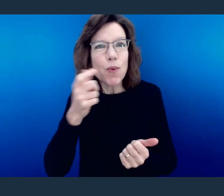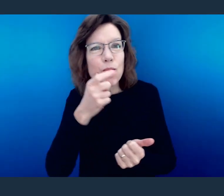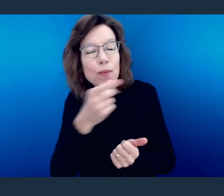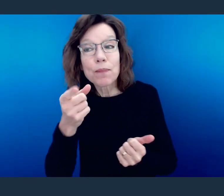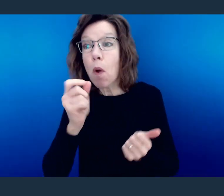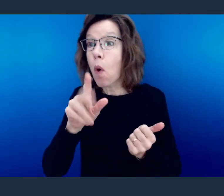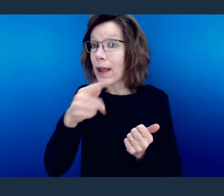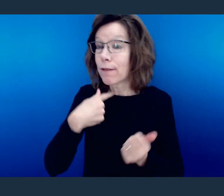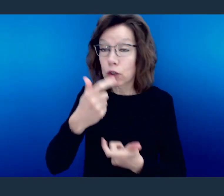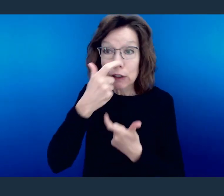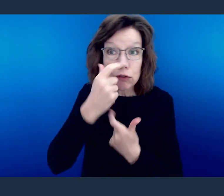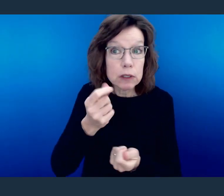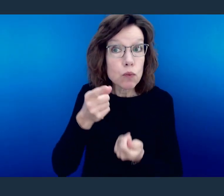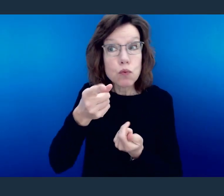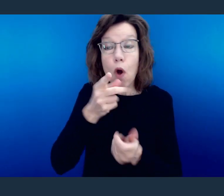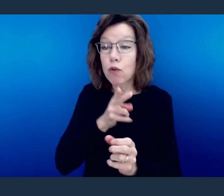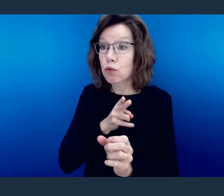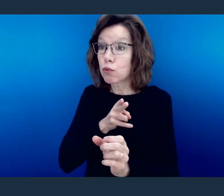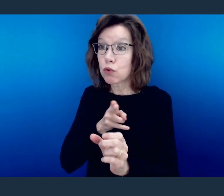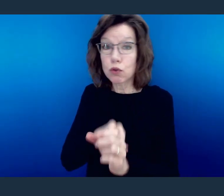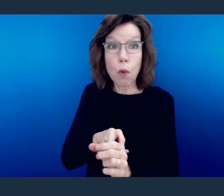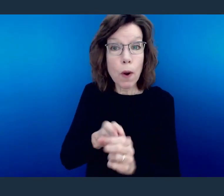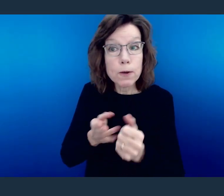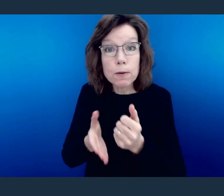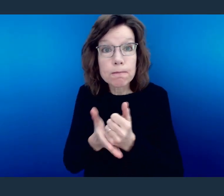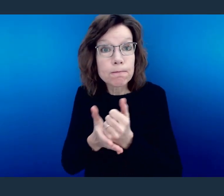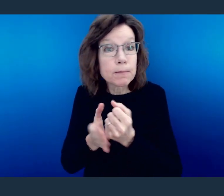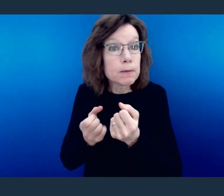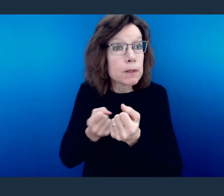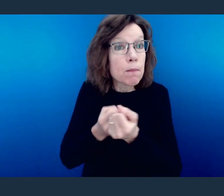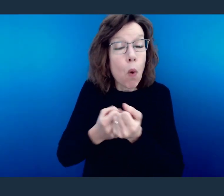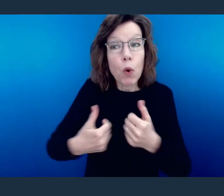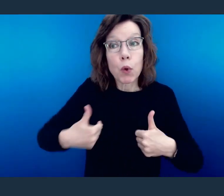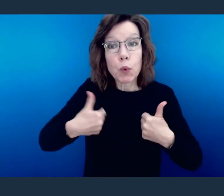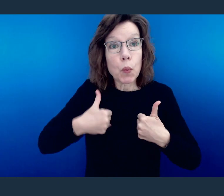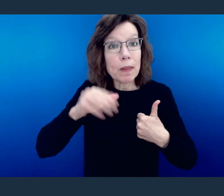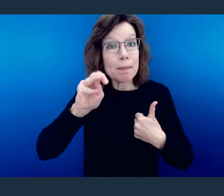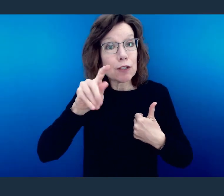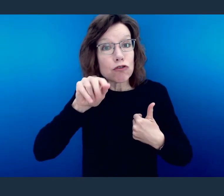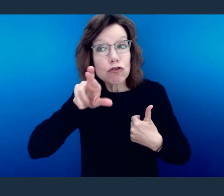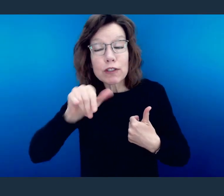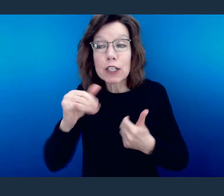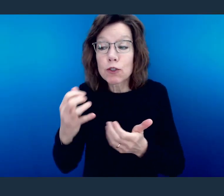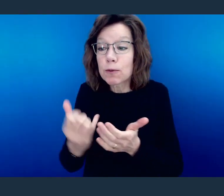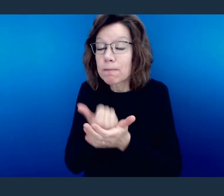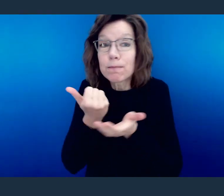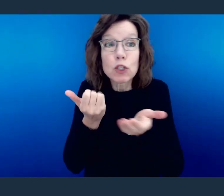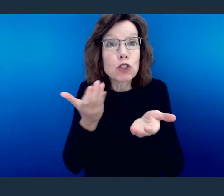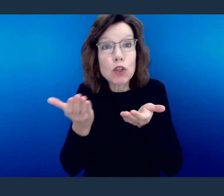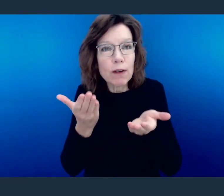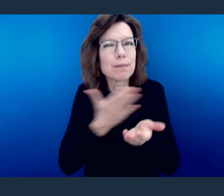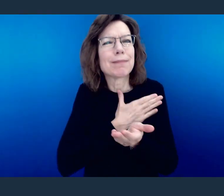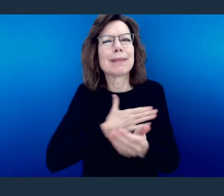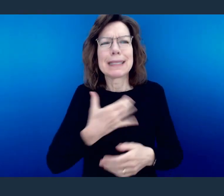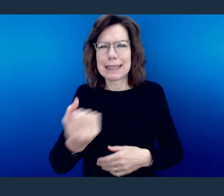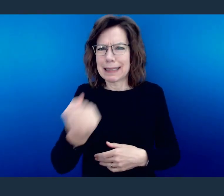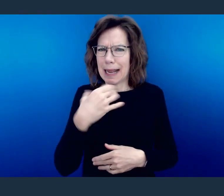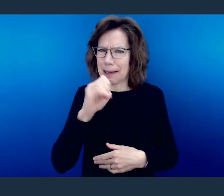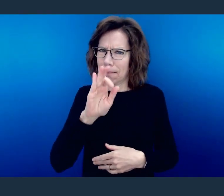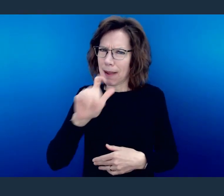Or if you're interested in joining youth ministry as a way to serve here at Bethany, email me.